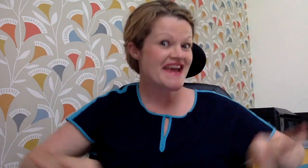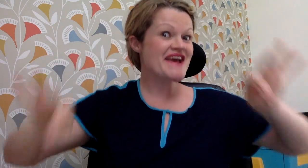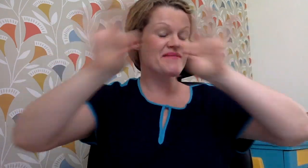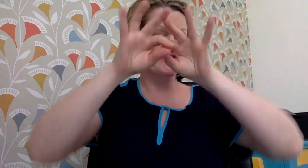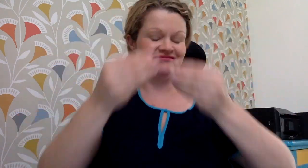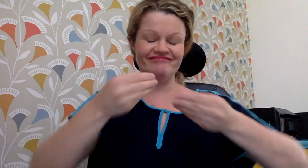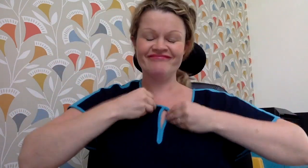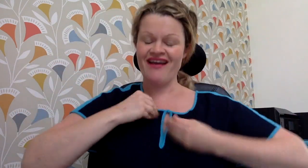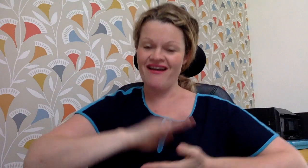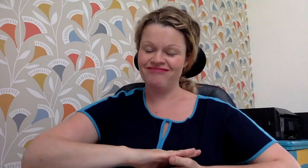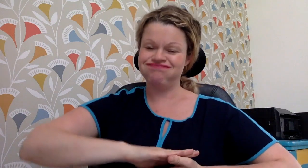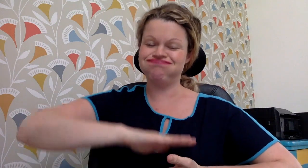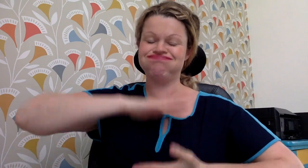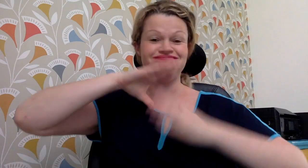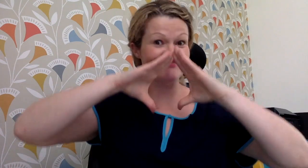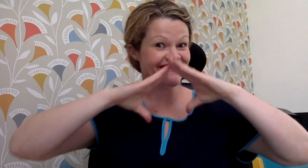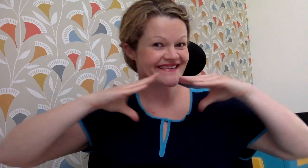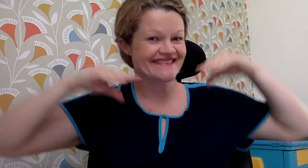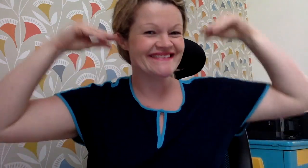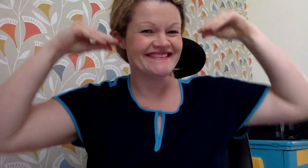Sign Yourself Happy!